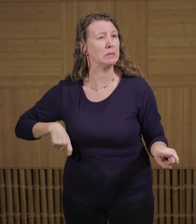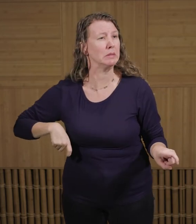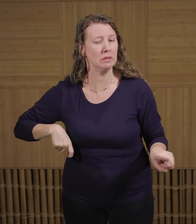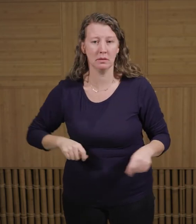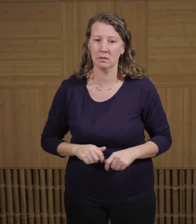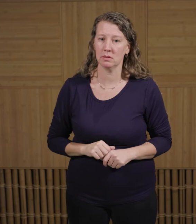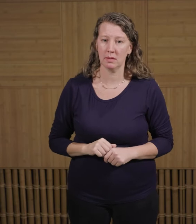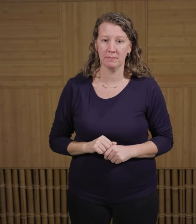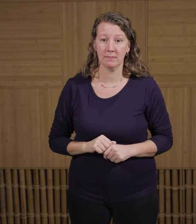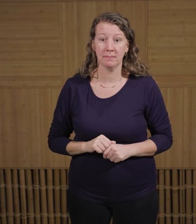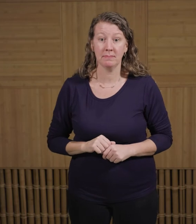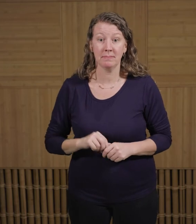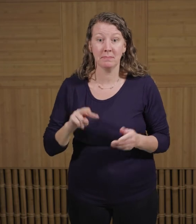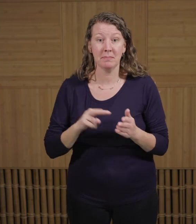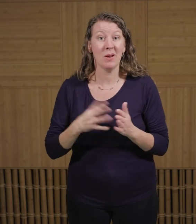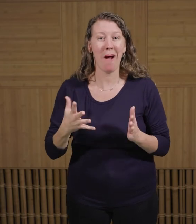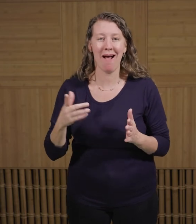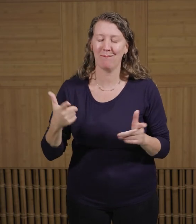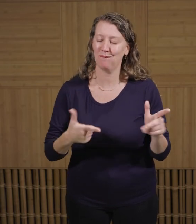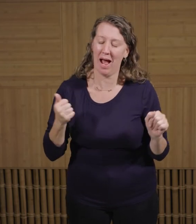And this does make them the fastest bird running on land.